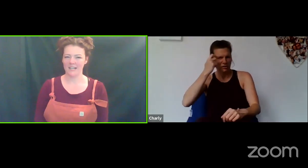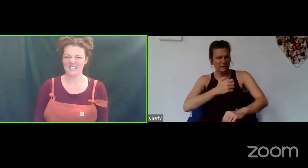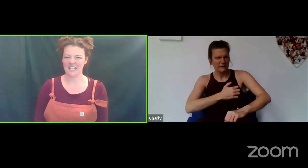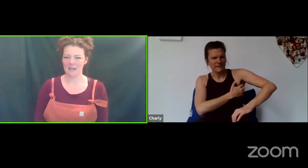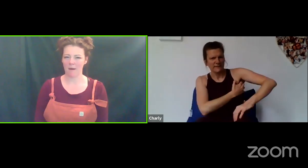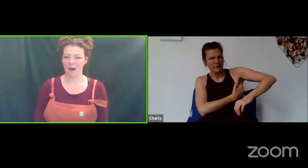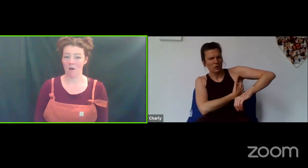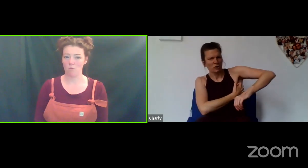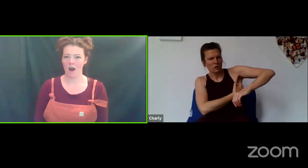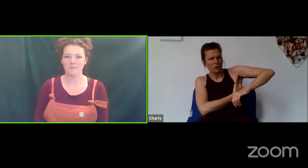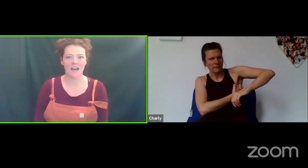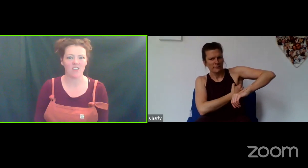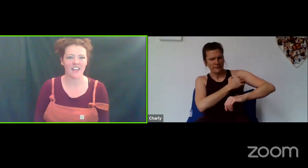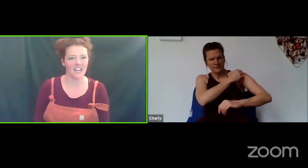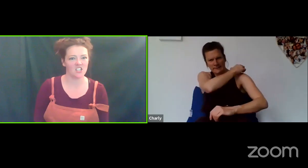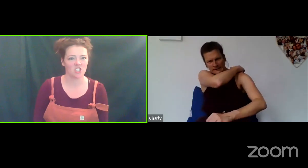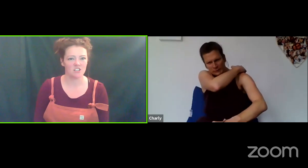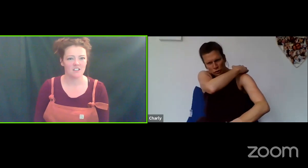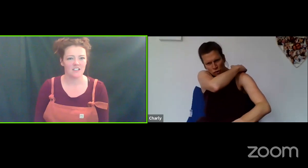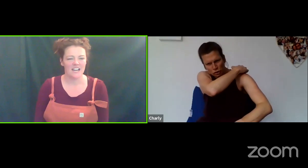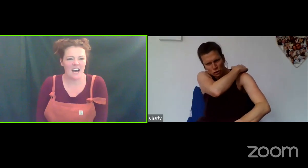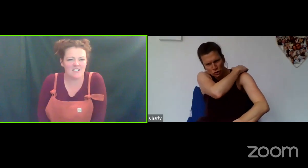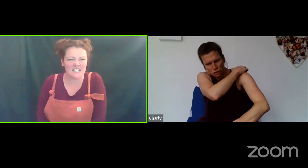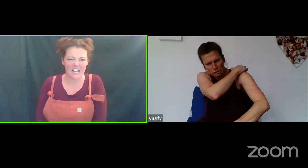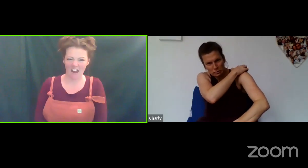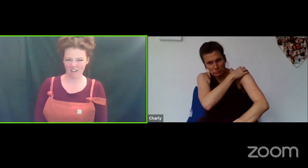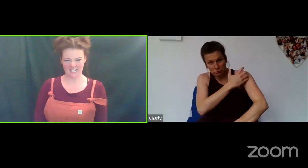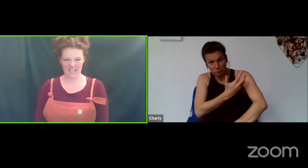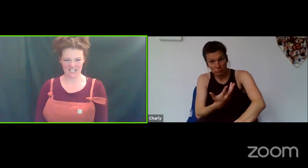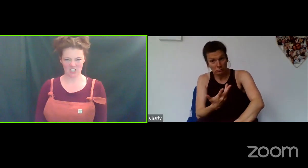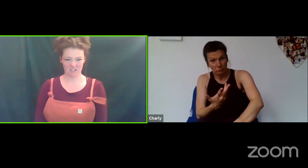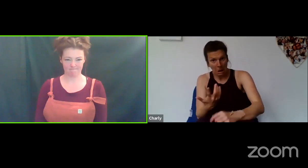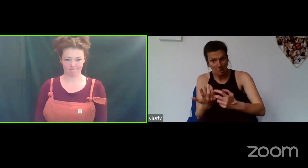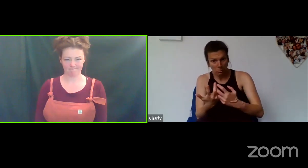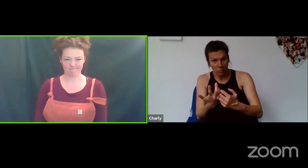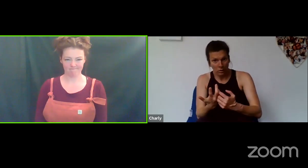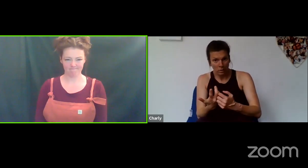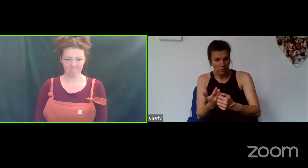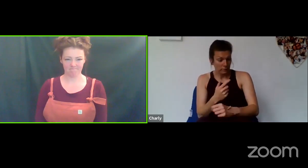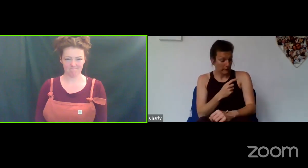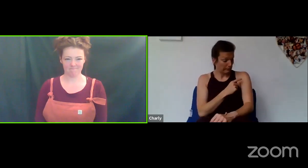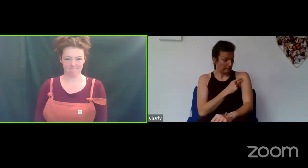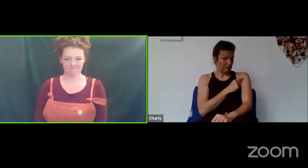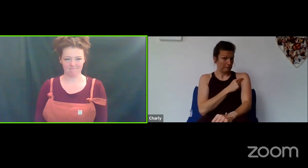need to think about perhaps how they itch. How does that character itch?